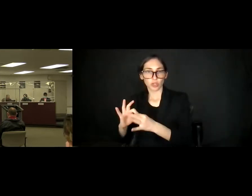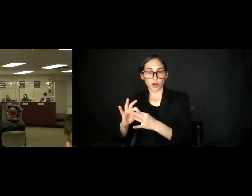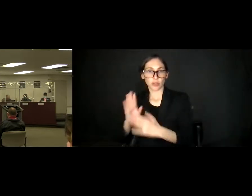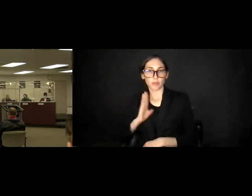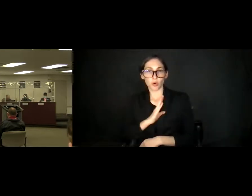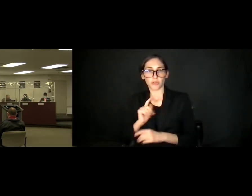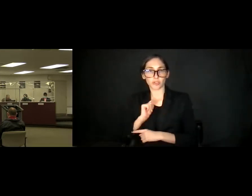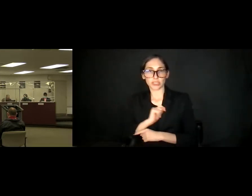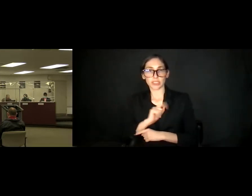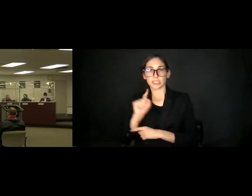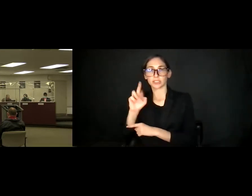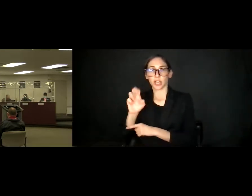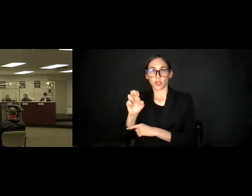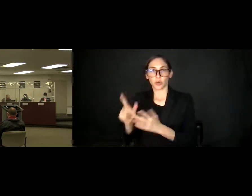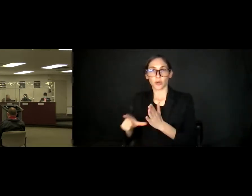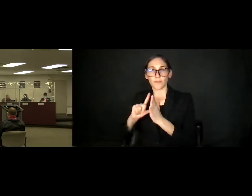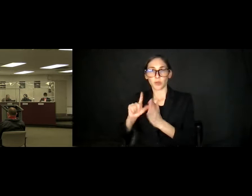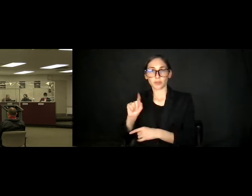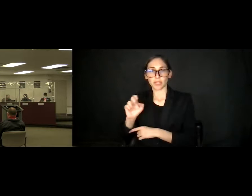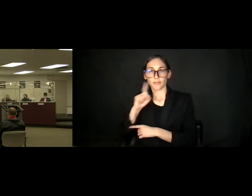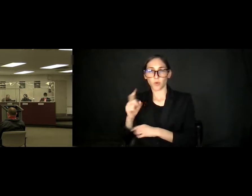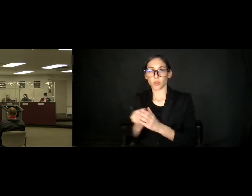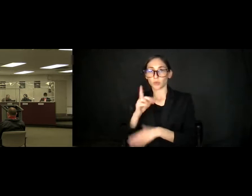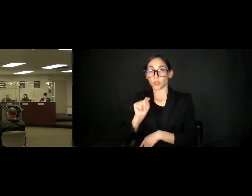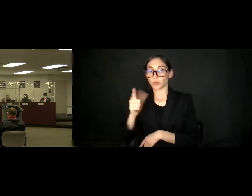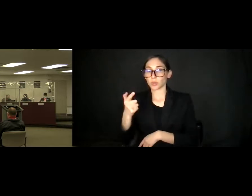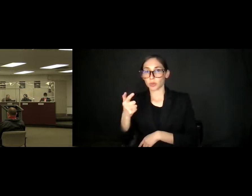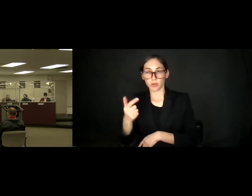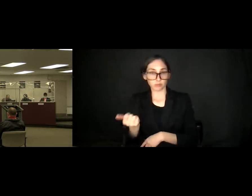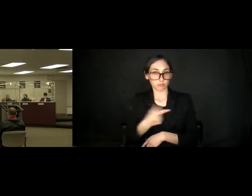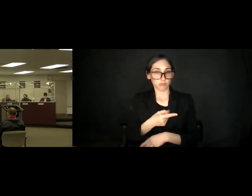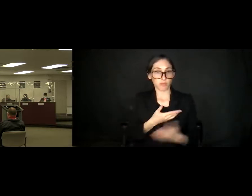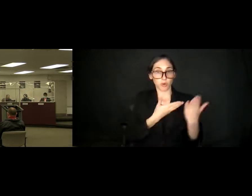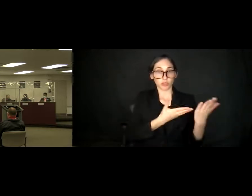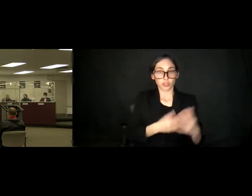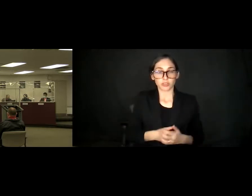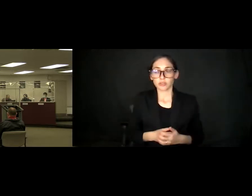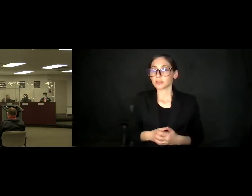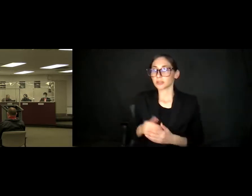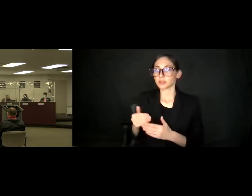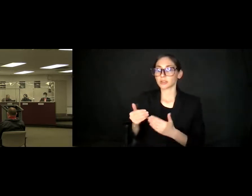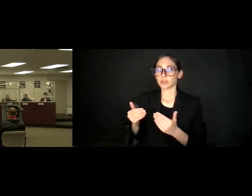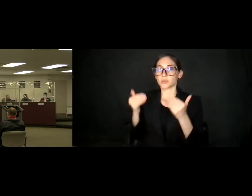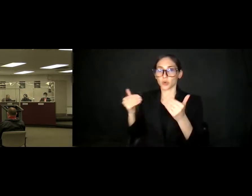Review Date for Spring 2021. May I hear a motion? So move. Second. Discussion?